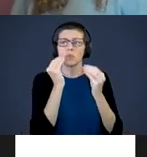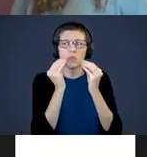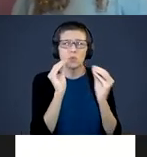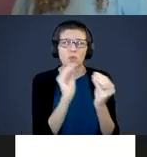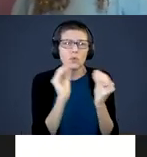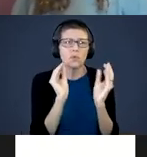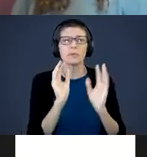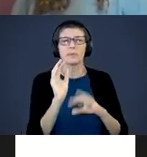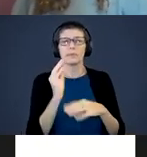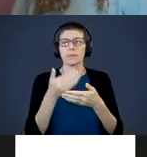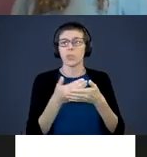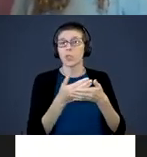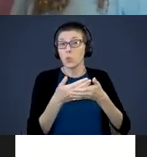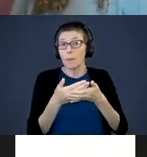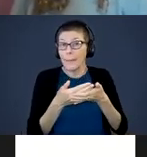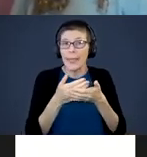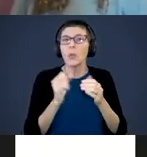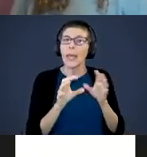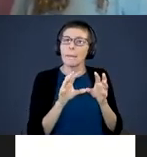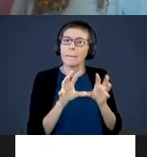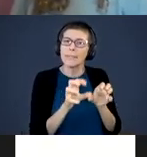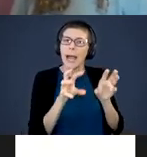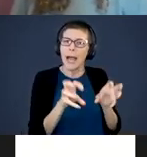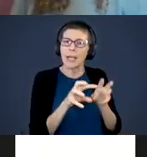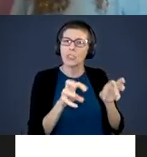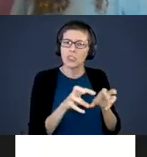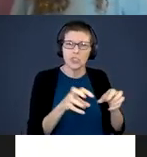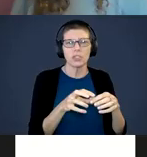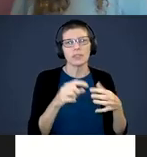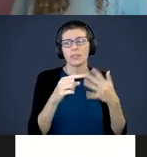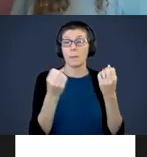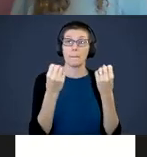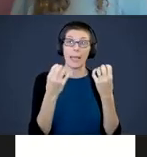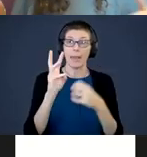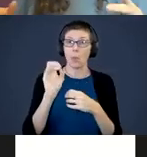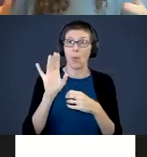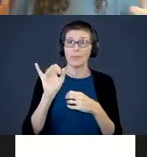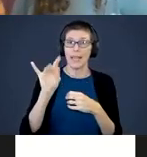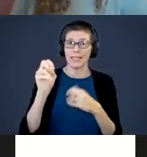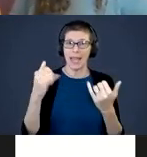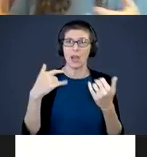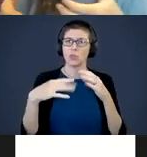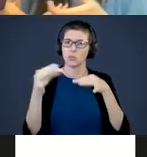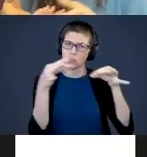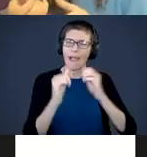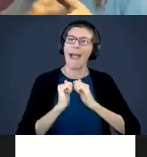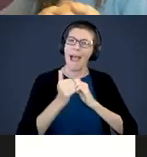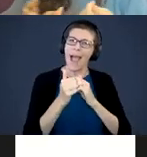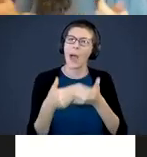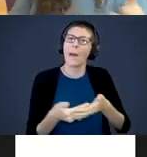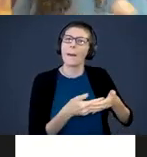use infant massage. There are a lot of websites on how to use infant massage, but basically loving